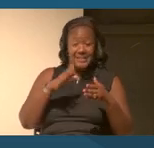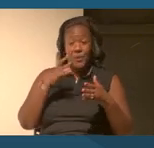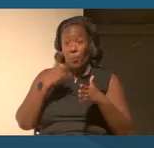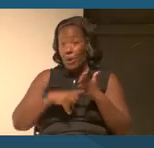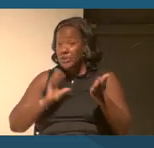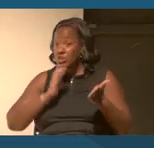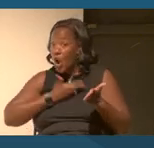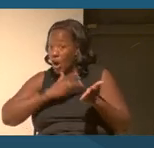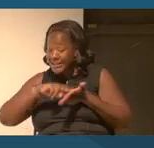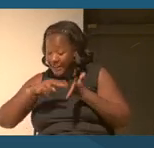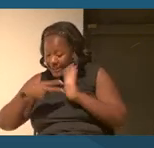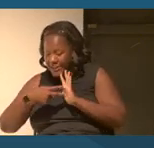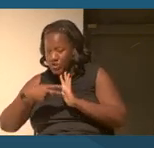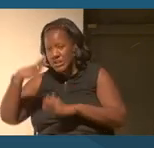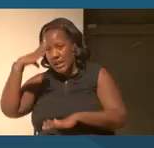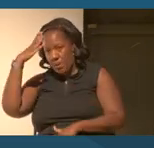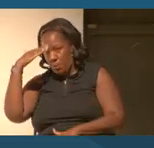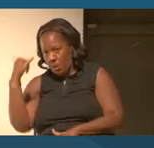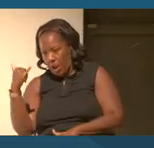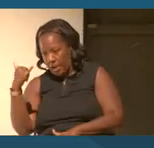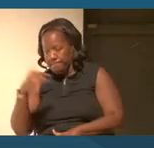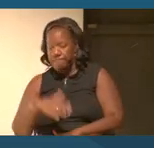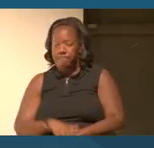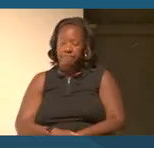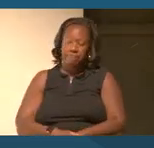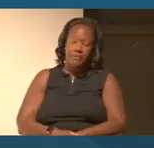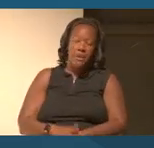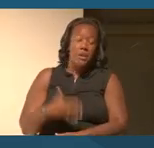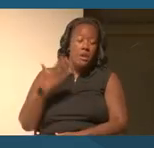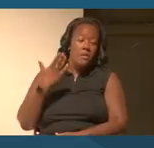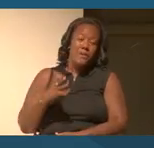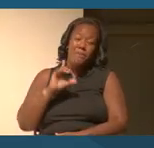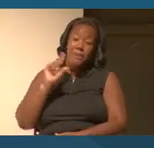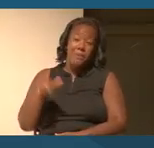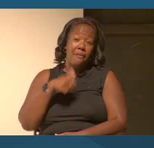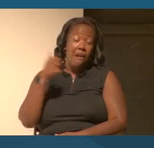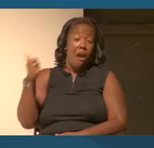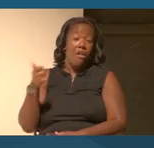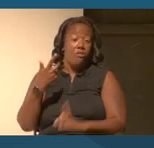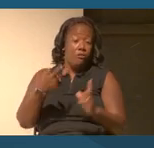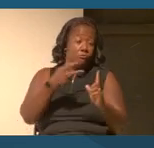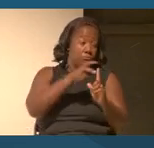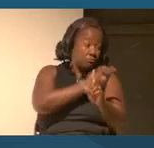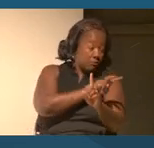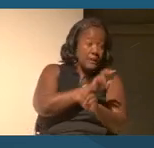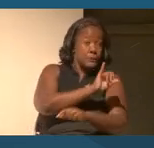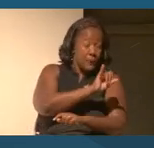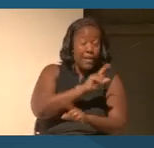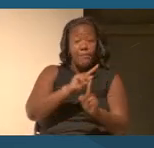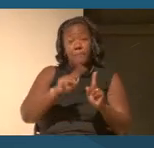Now, there may be other arenas as well, but this was something that we needed to I mean,